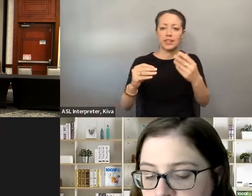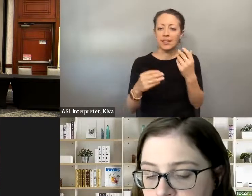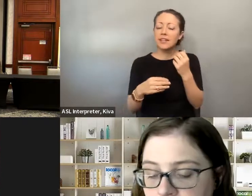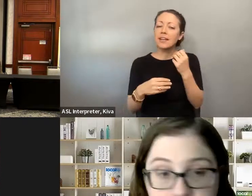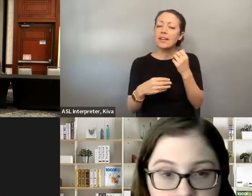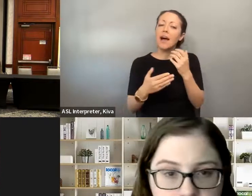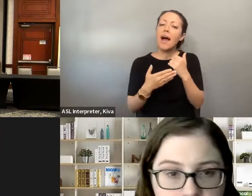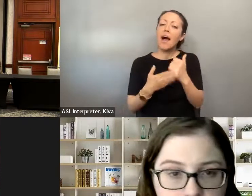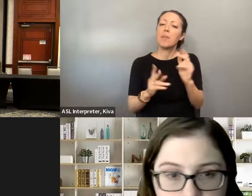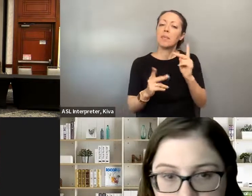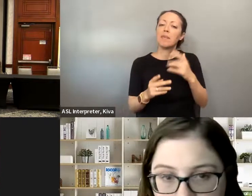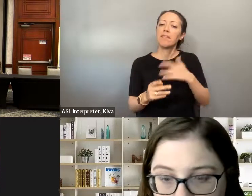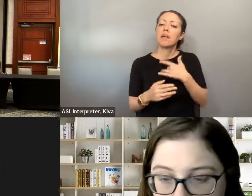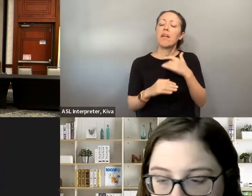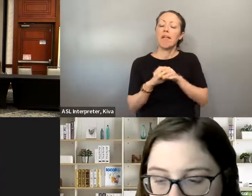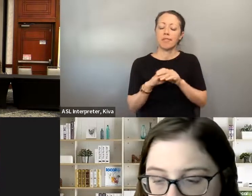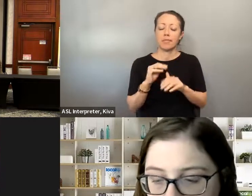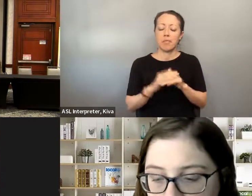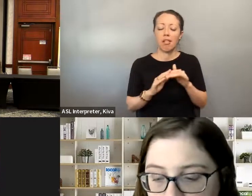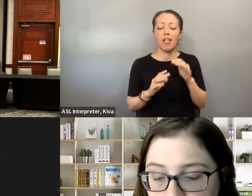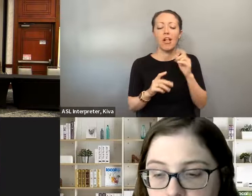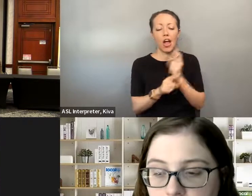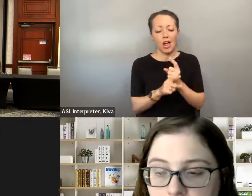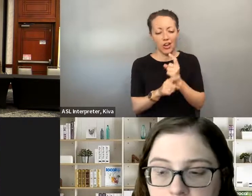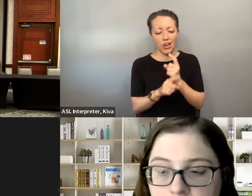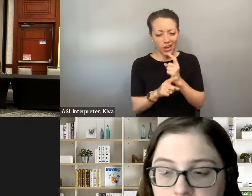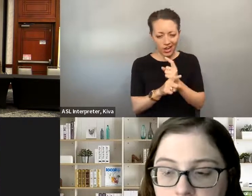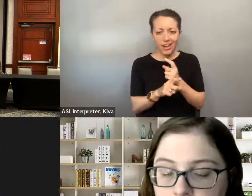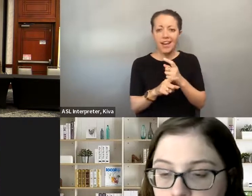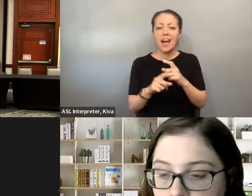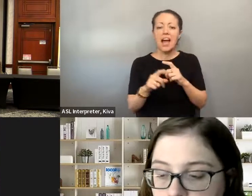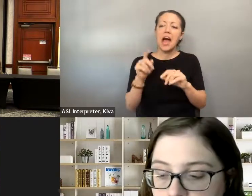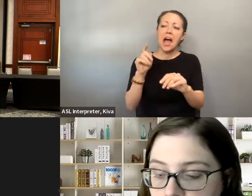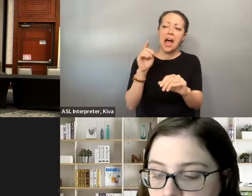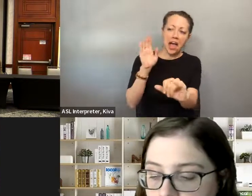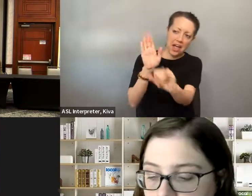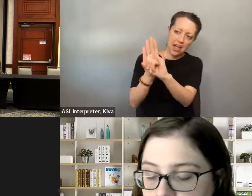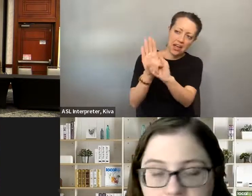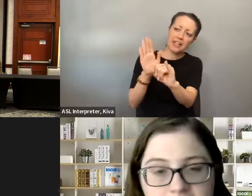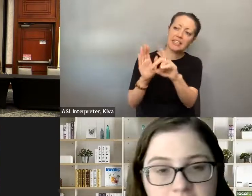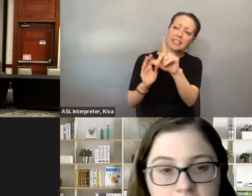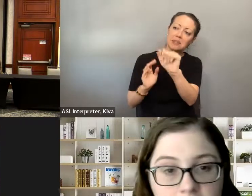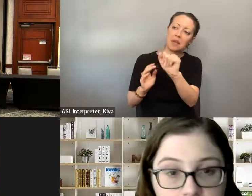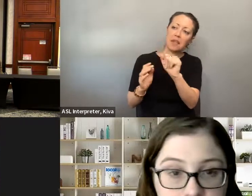with disabilities, encouraging people to share their own But I think one thing that we can do to to kind of assist with making people feel comfortable with doing that is, you know, again sharing stories on elected officials with disabilities encouraging people to share their own stories, and be open about it and making it so that people are comfortable with stories and be open about it and making its so that people